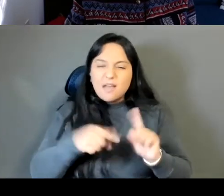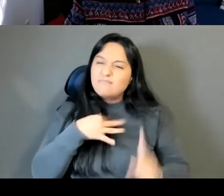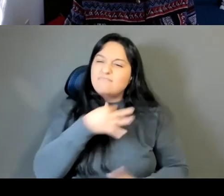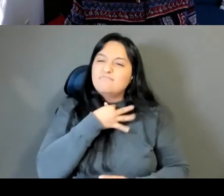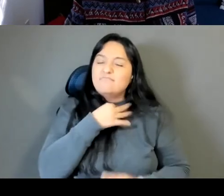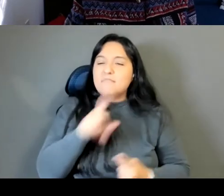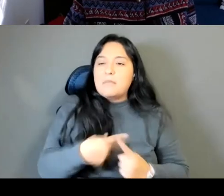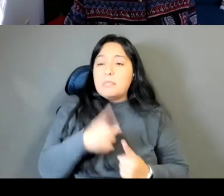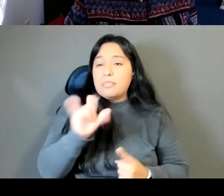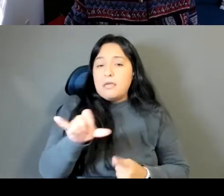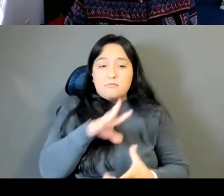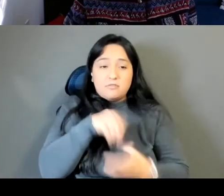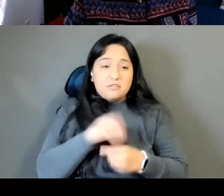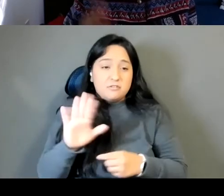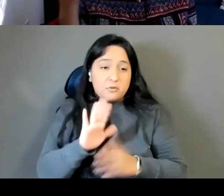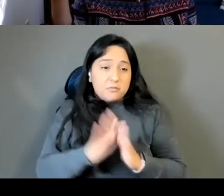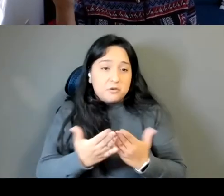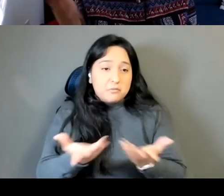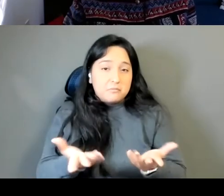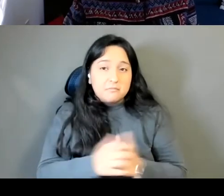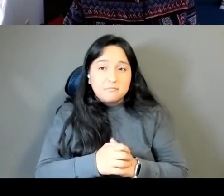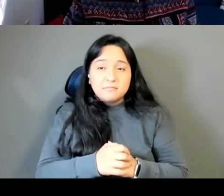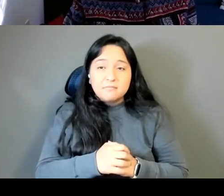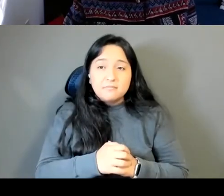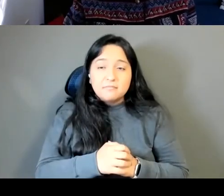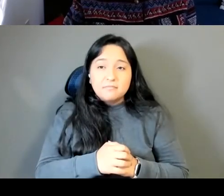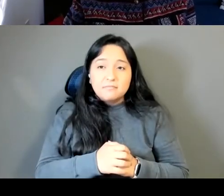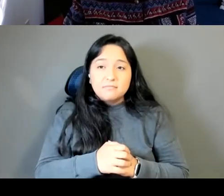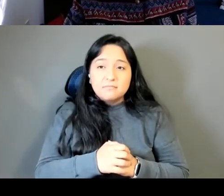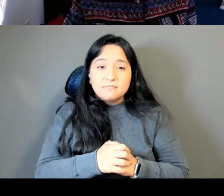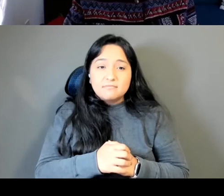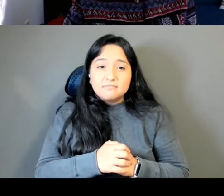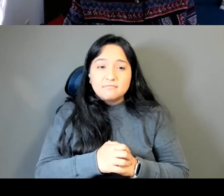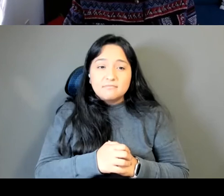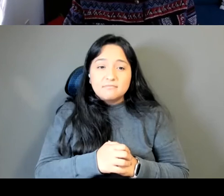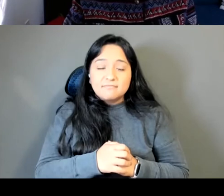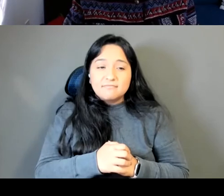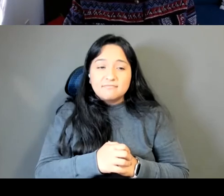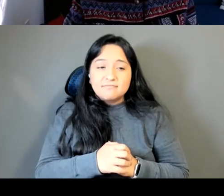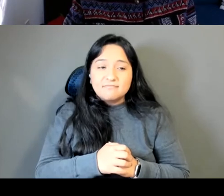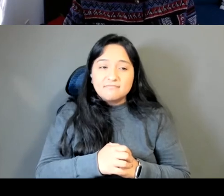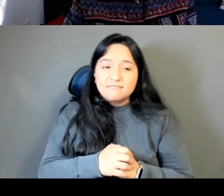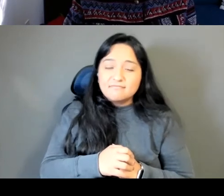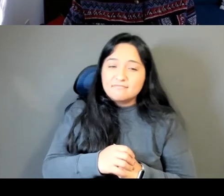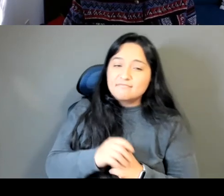Thirii Myo Kyaw Myint I love this question that way because for